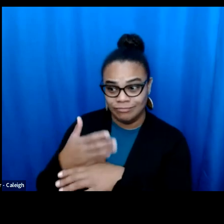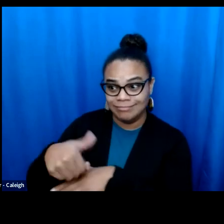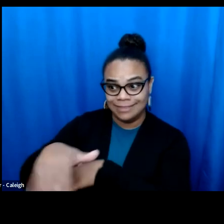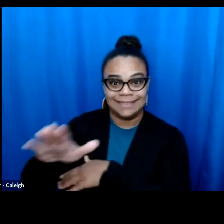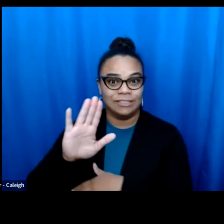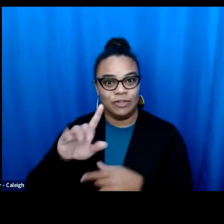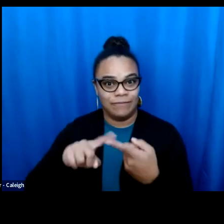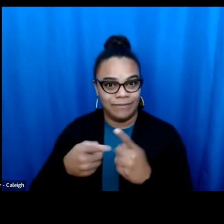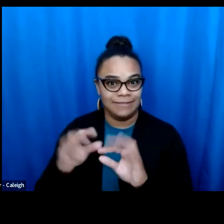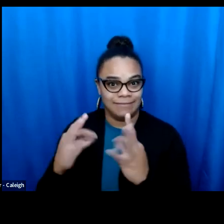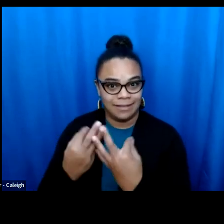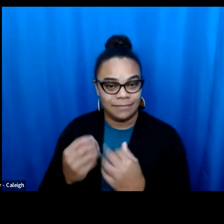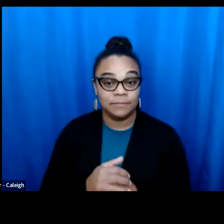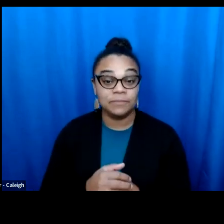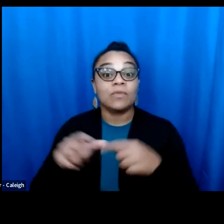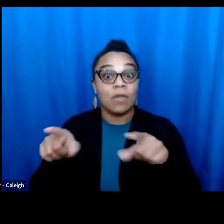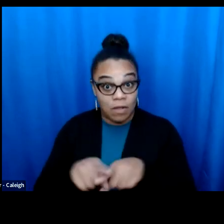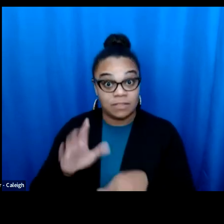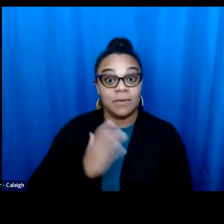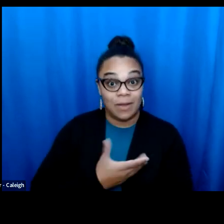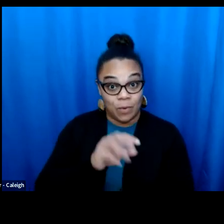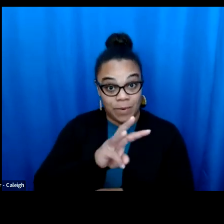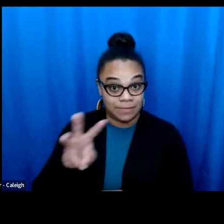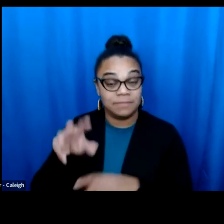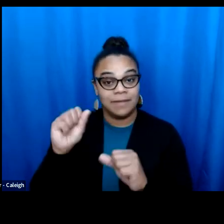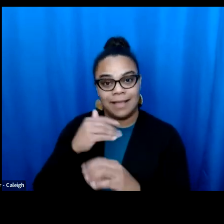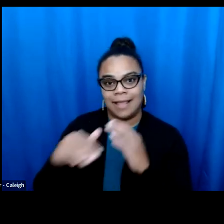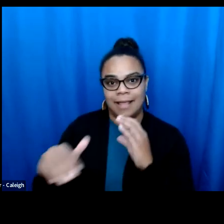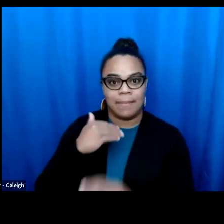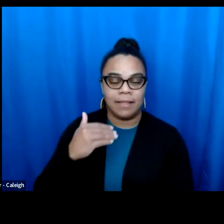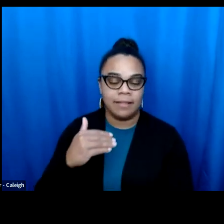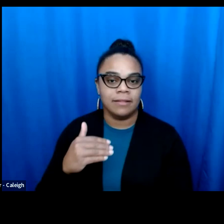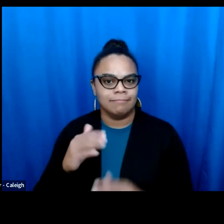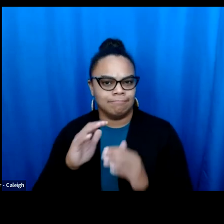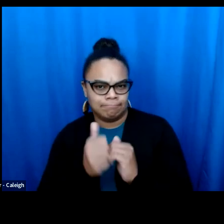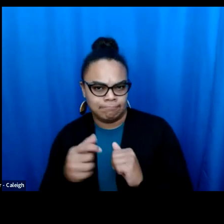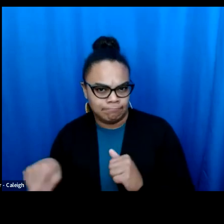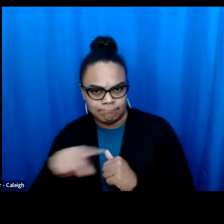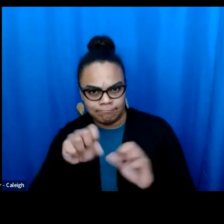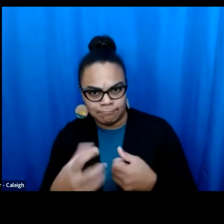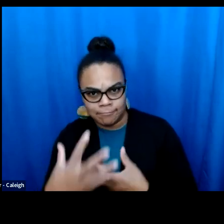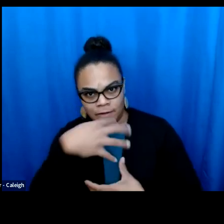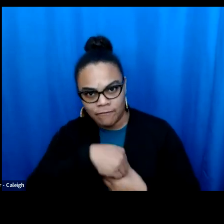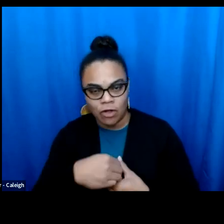our website. We encourage you to share this recording with your loved ones and communities.